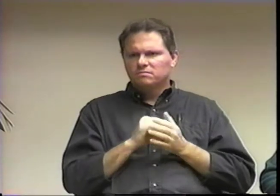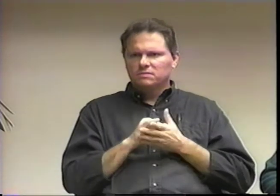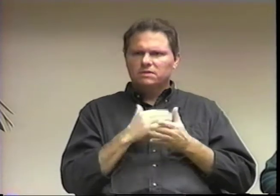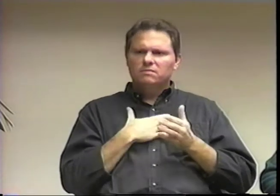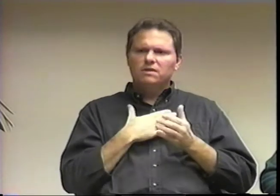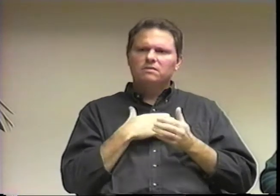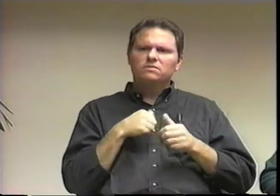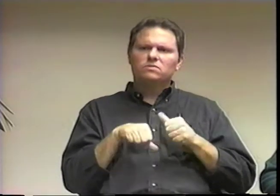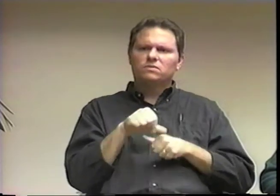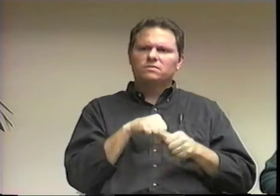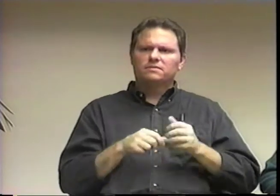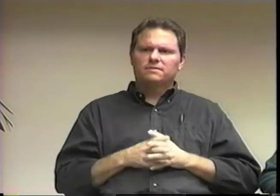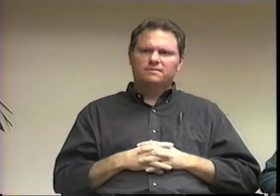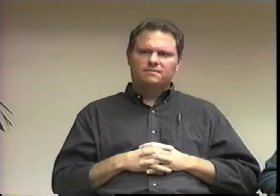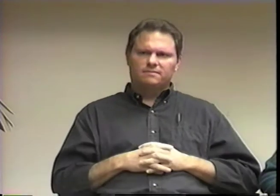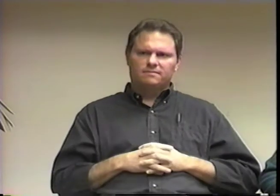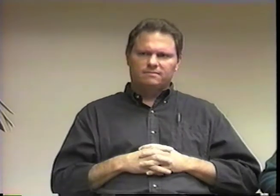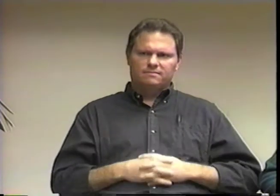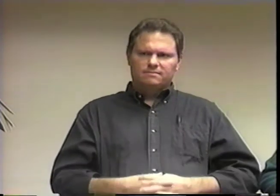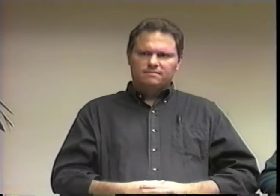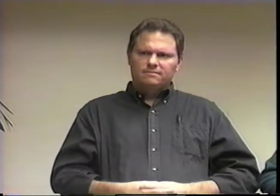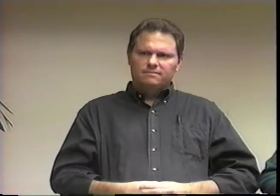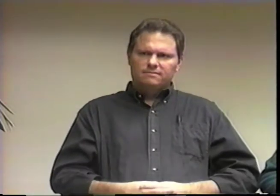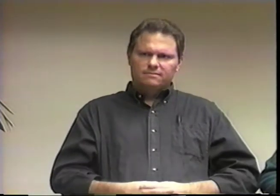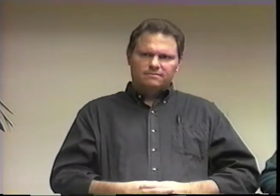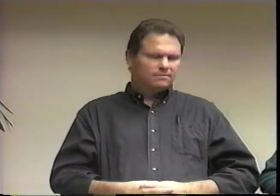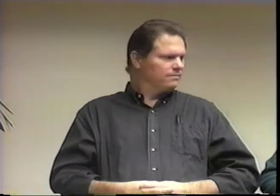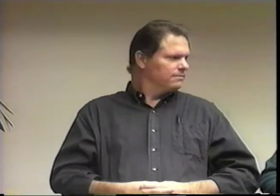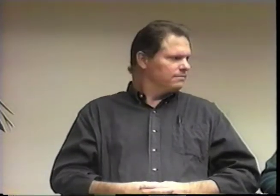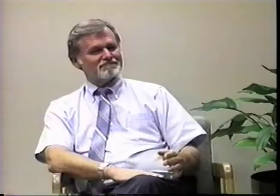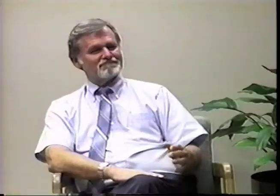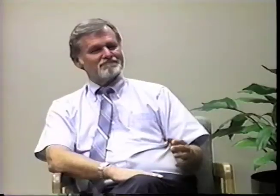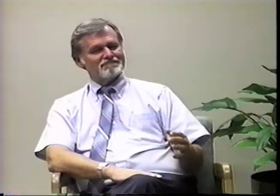Those are a few of the things I do socially.